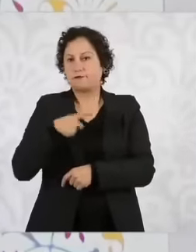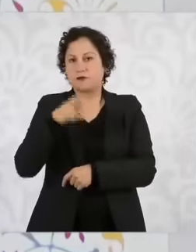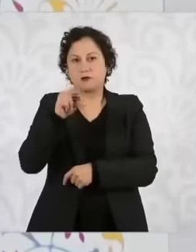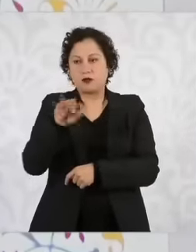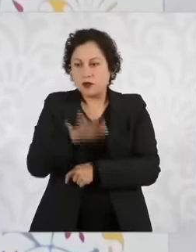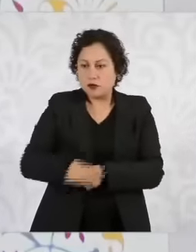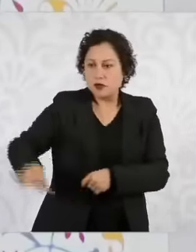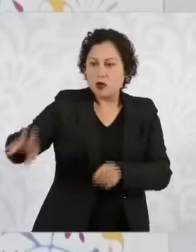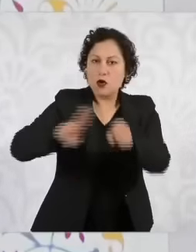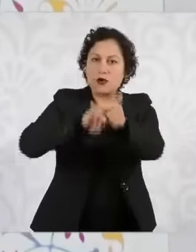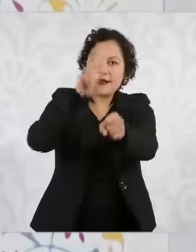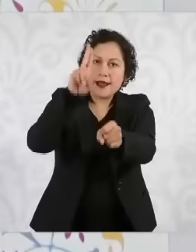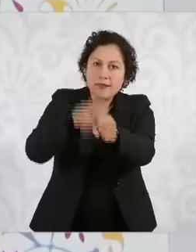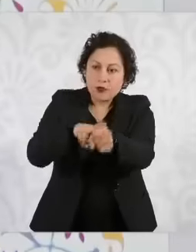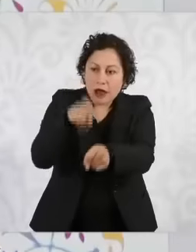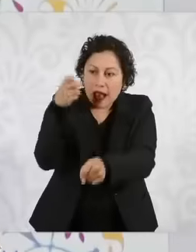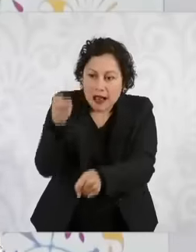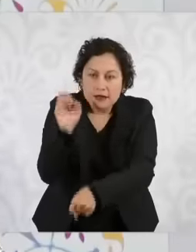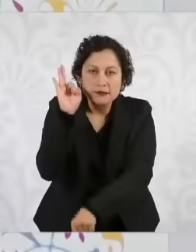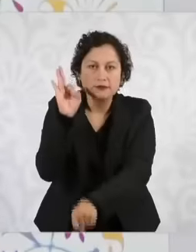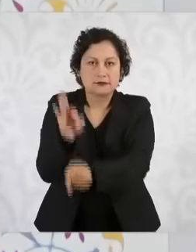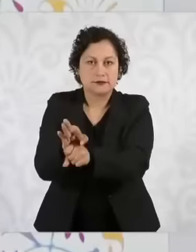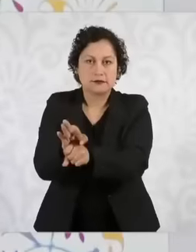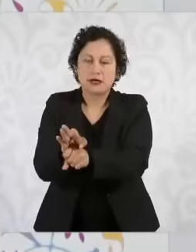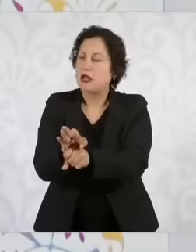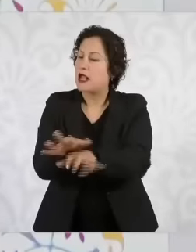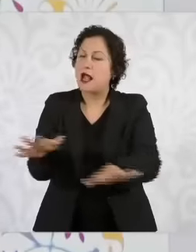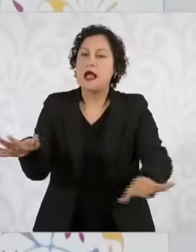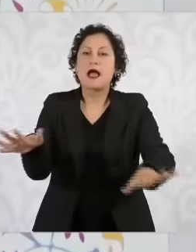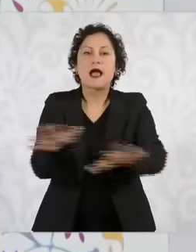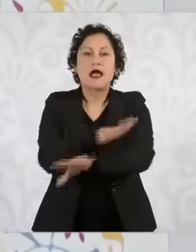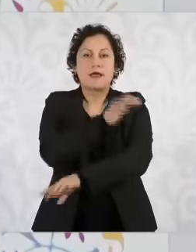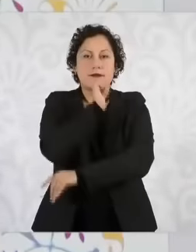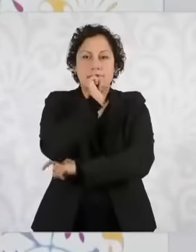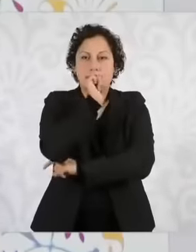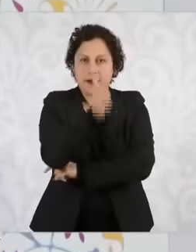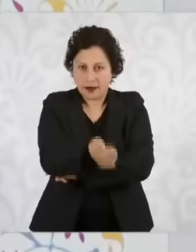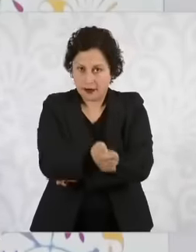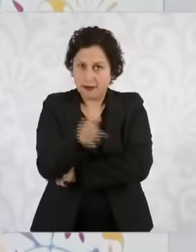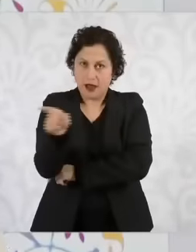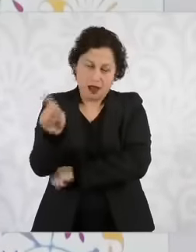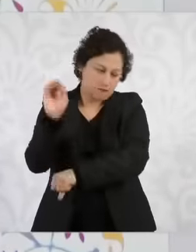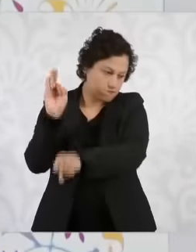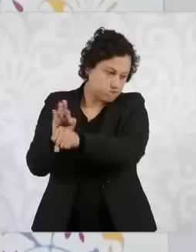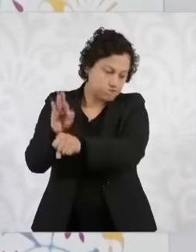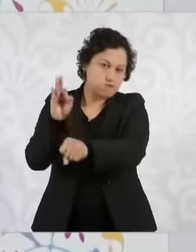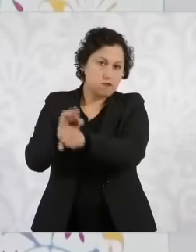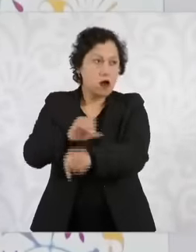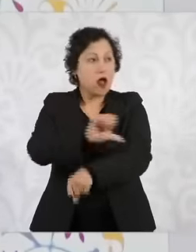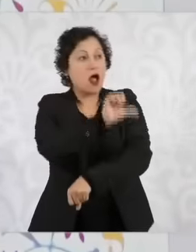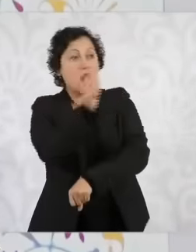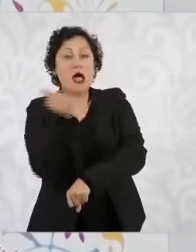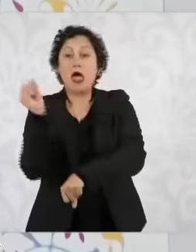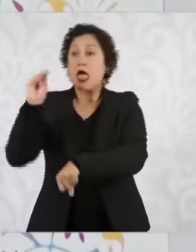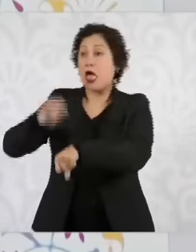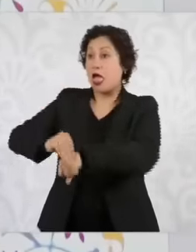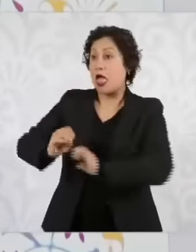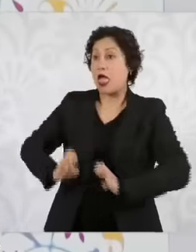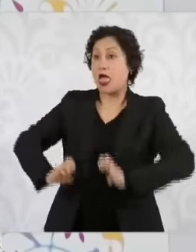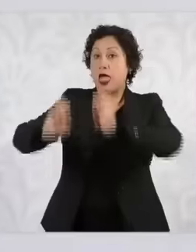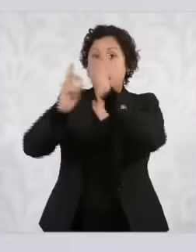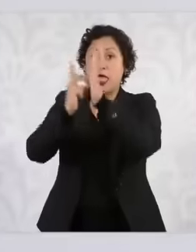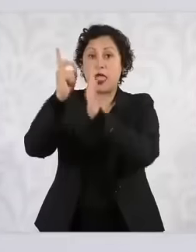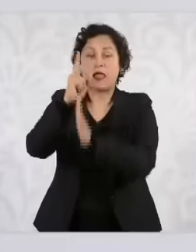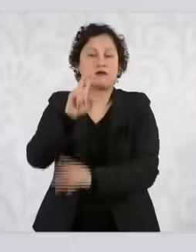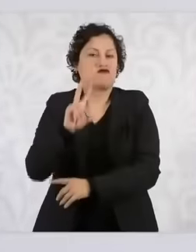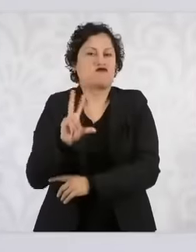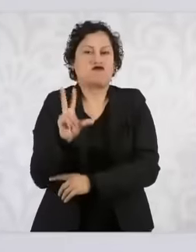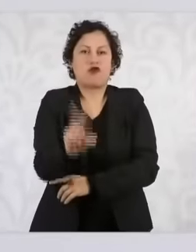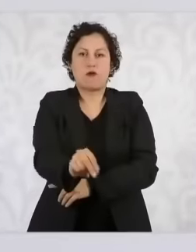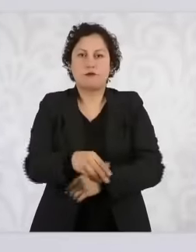protected natural areas to other uses and less urban development, on the contrary,